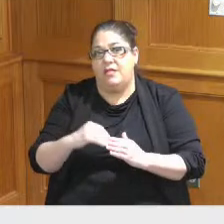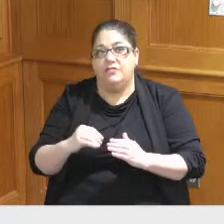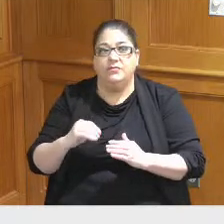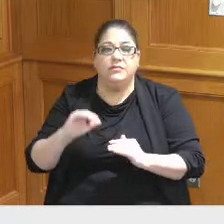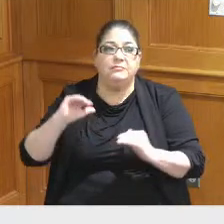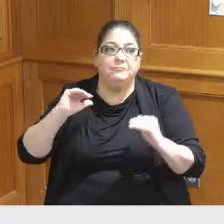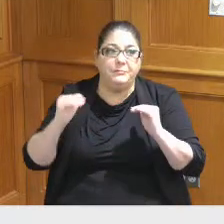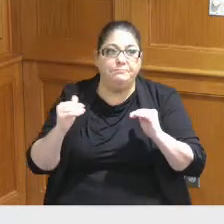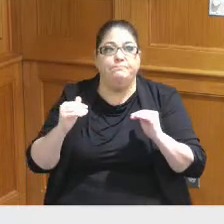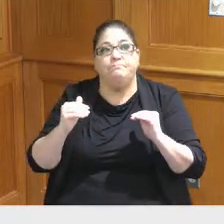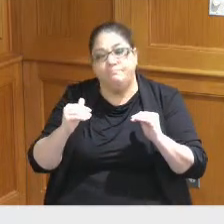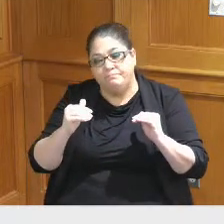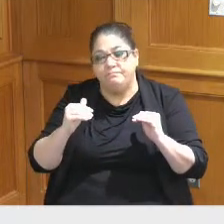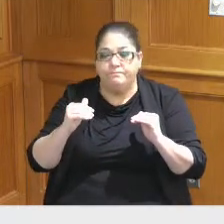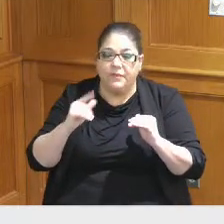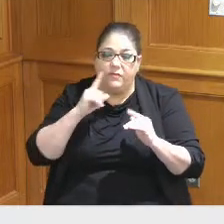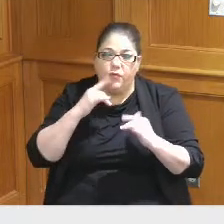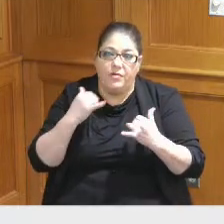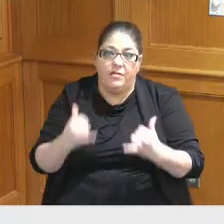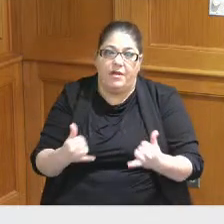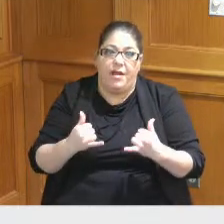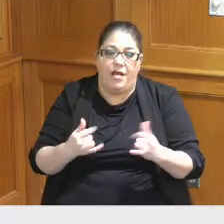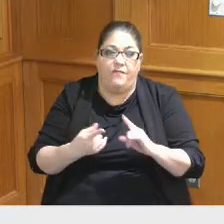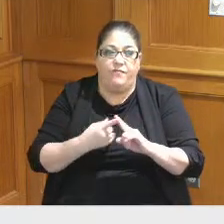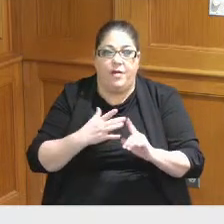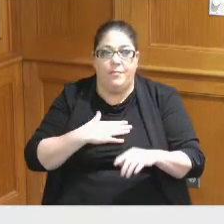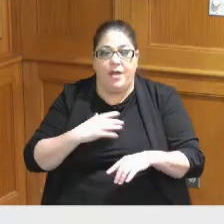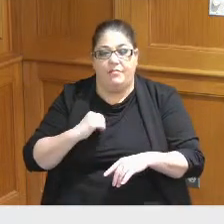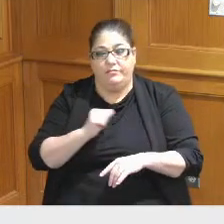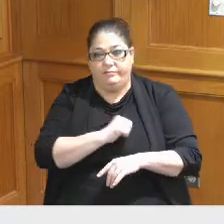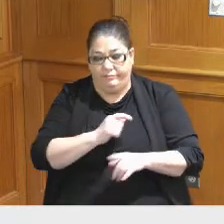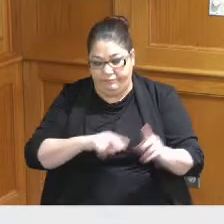that at least at this point in time from the Administration's perspective in order to make